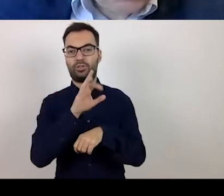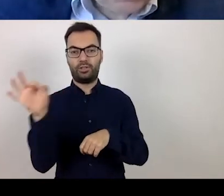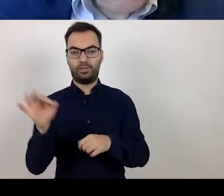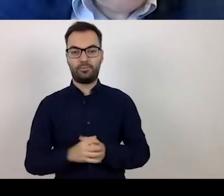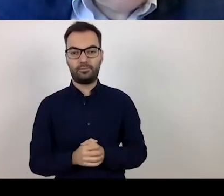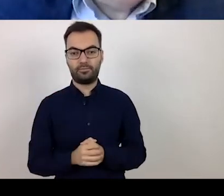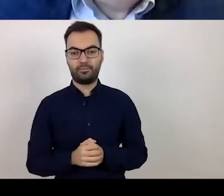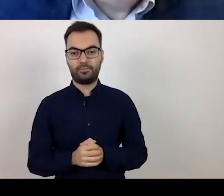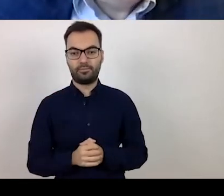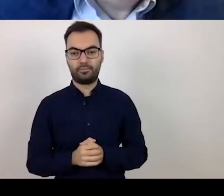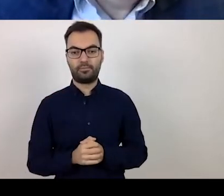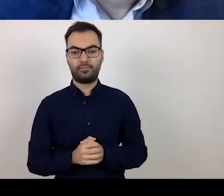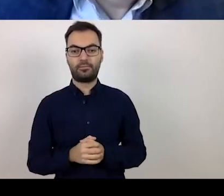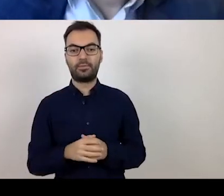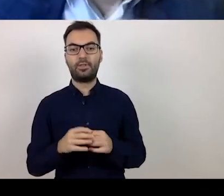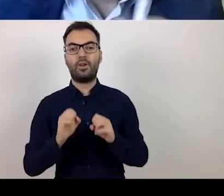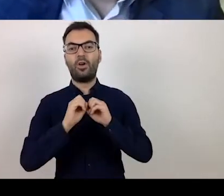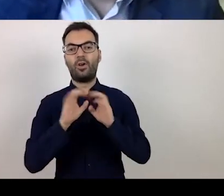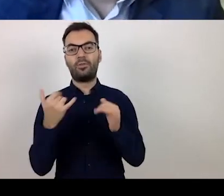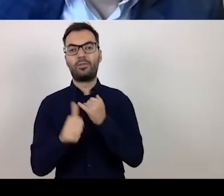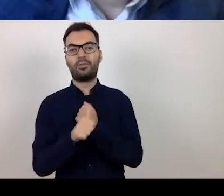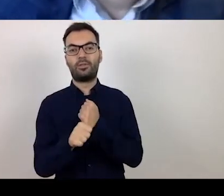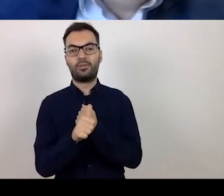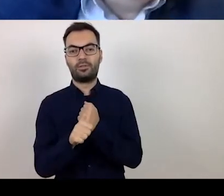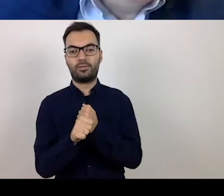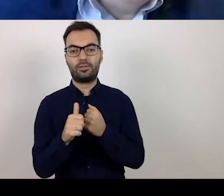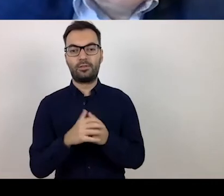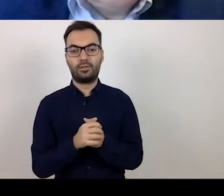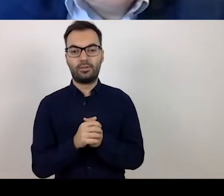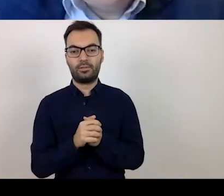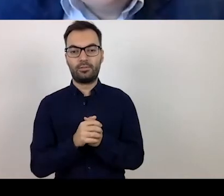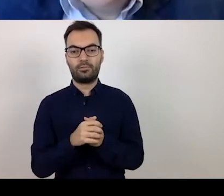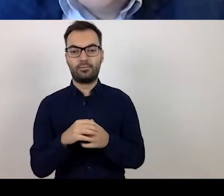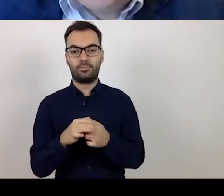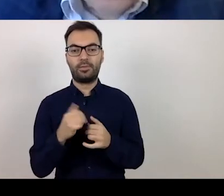As for the setup of our training,